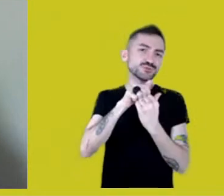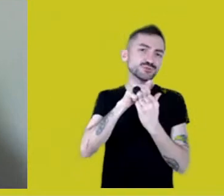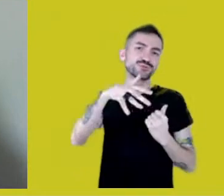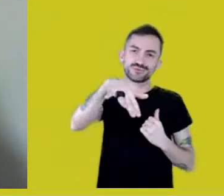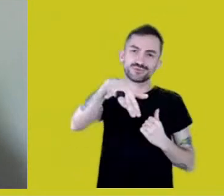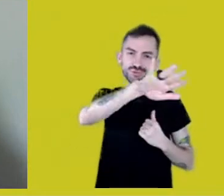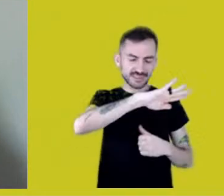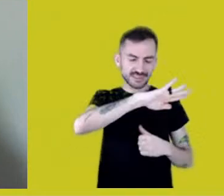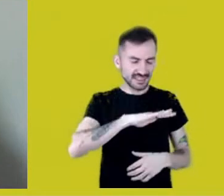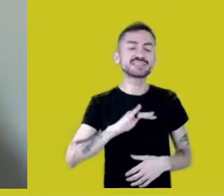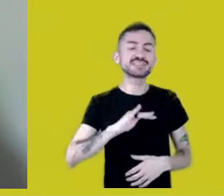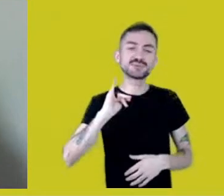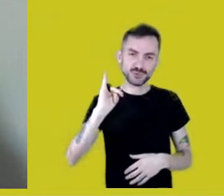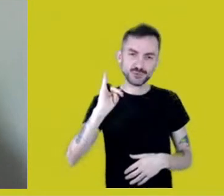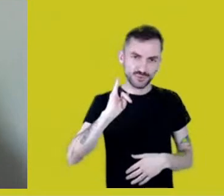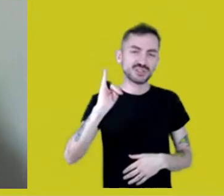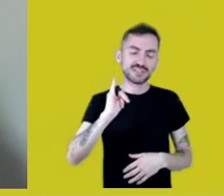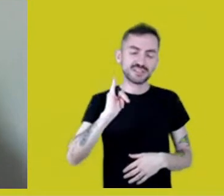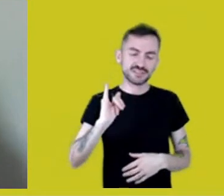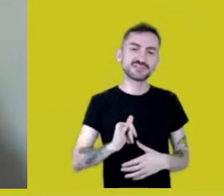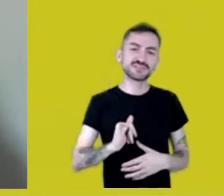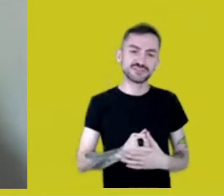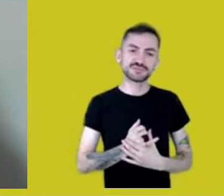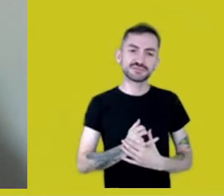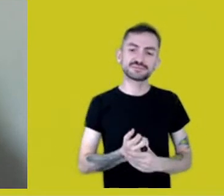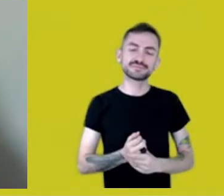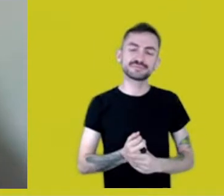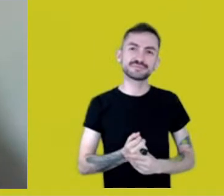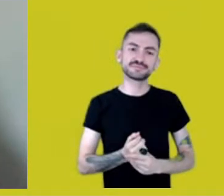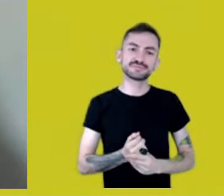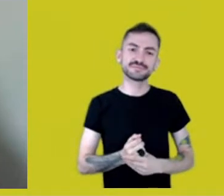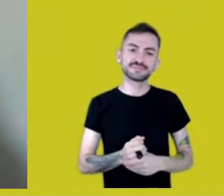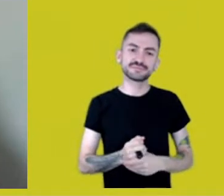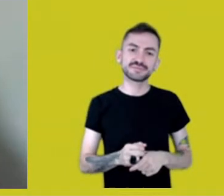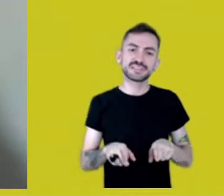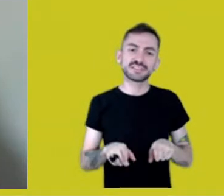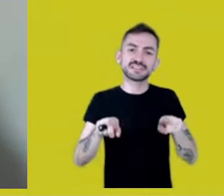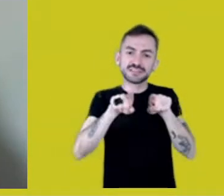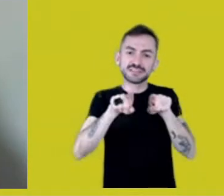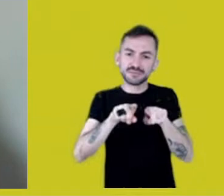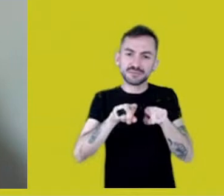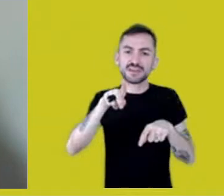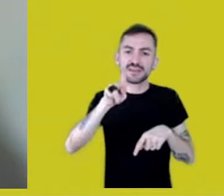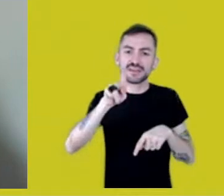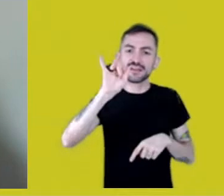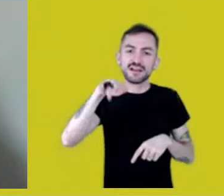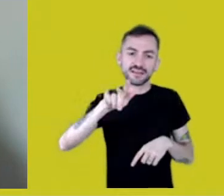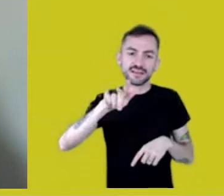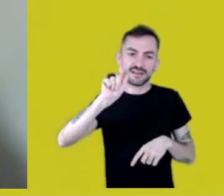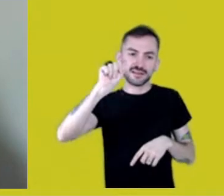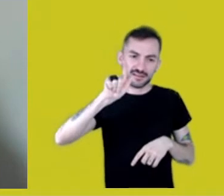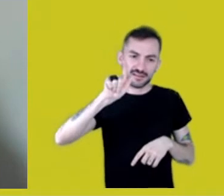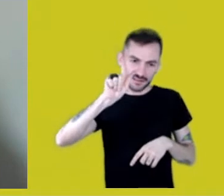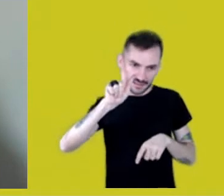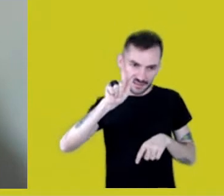with my Kaingáng and Baniwa cousins,